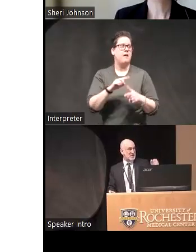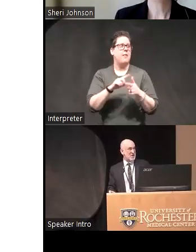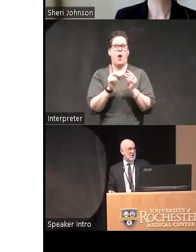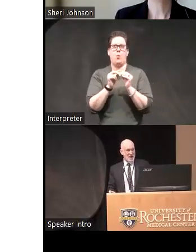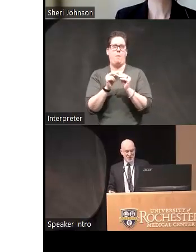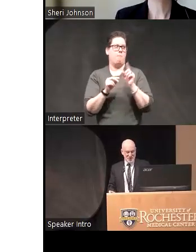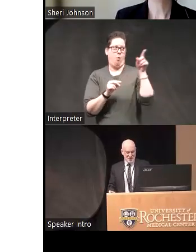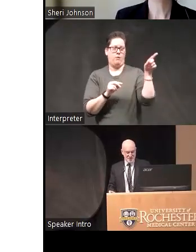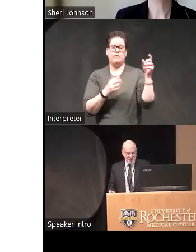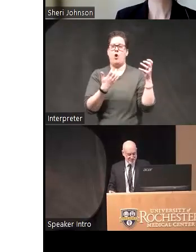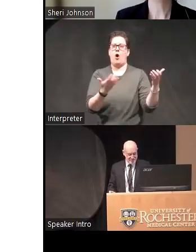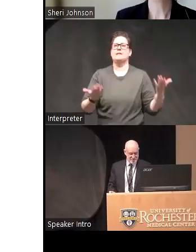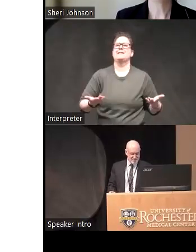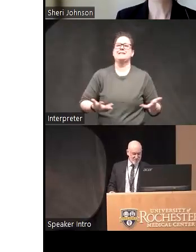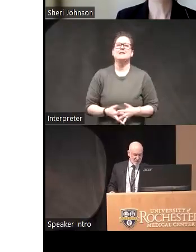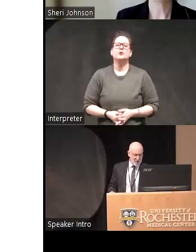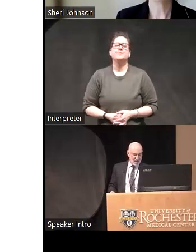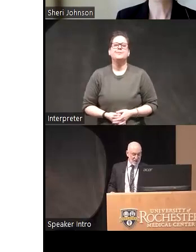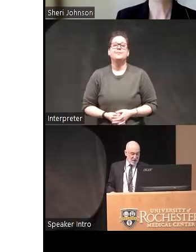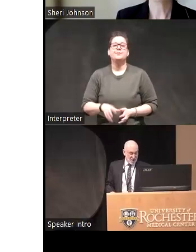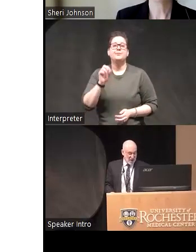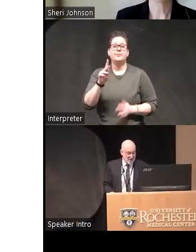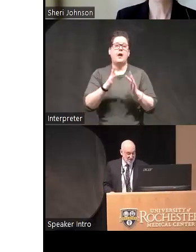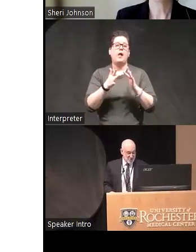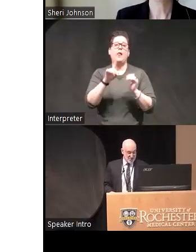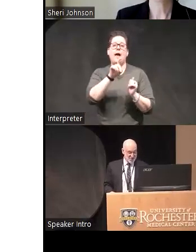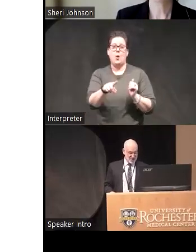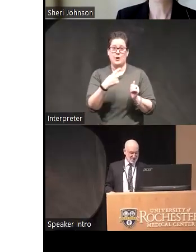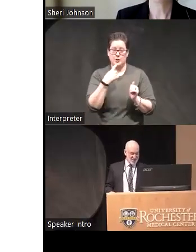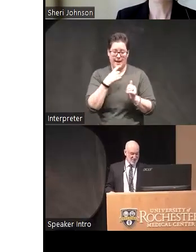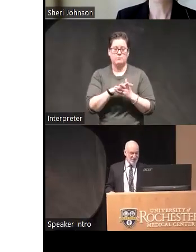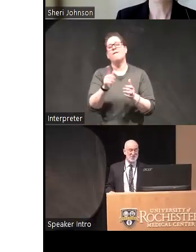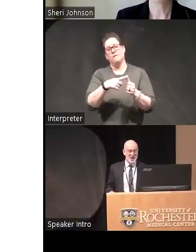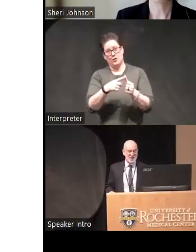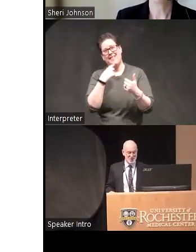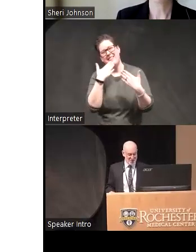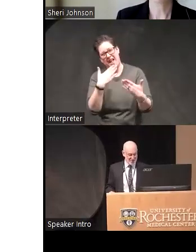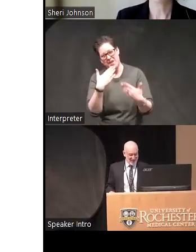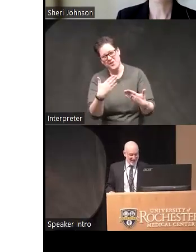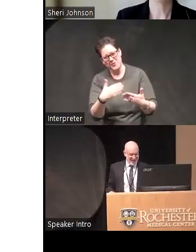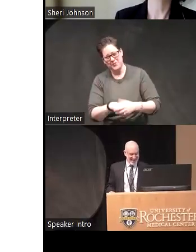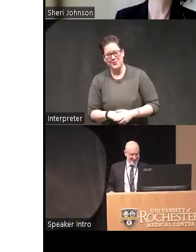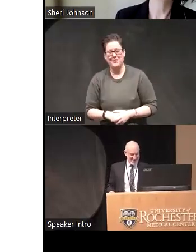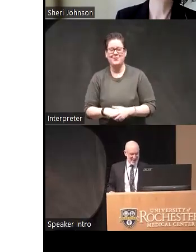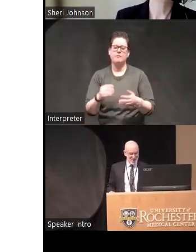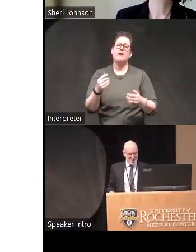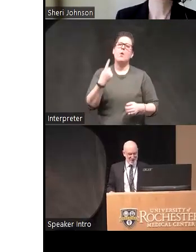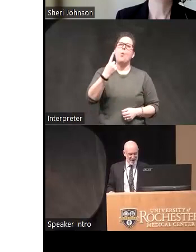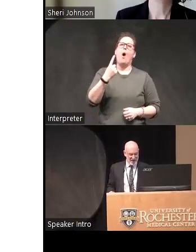to another Live question okay this question is well first thank you and then one of my